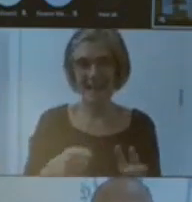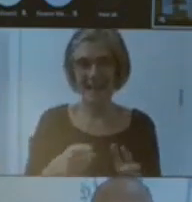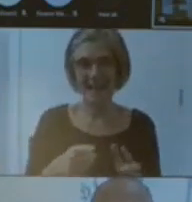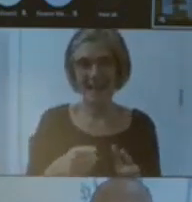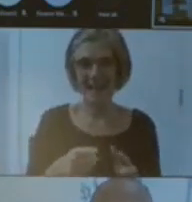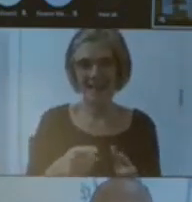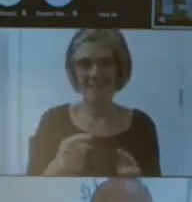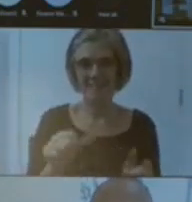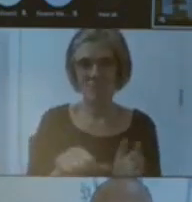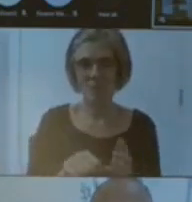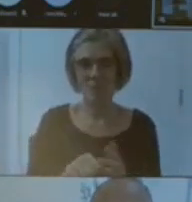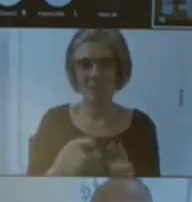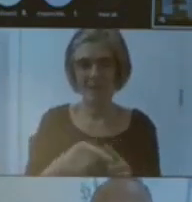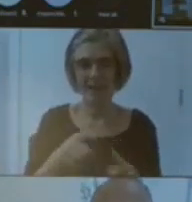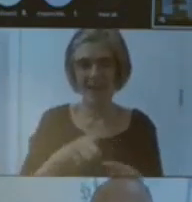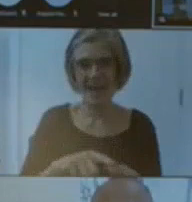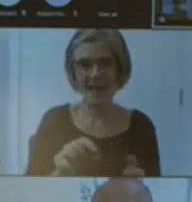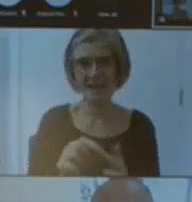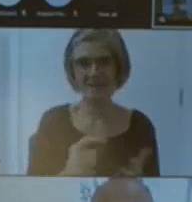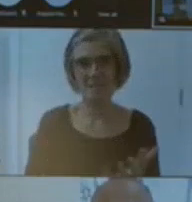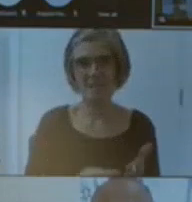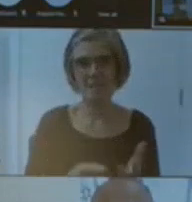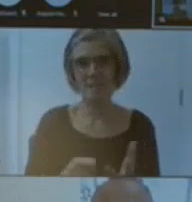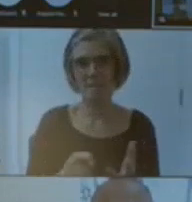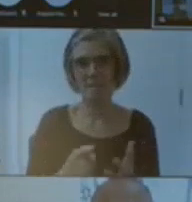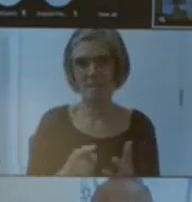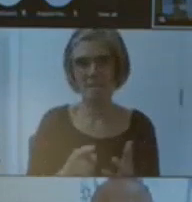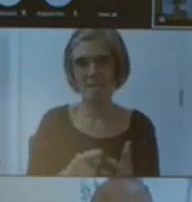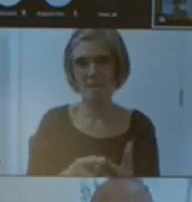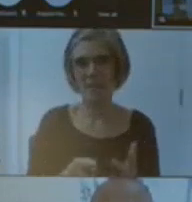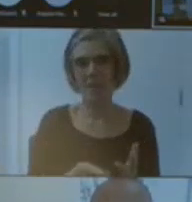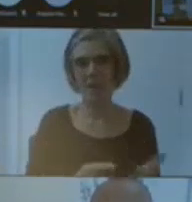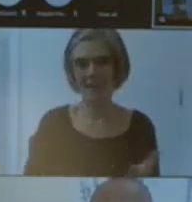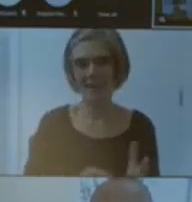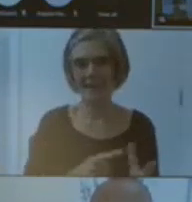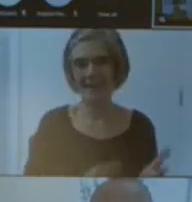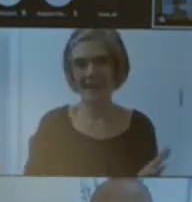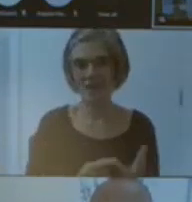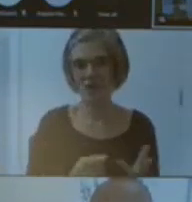volunteering job it has to be paid and and that's the thing that we come back to literally all of